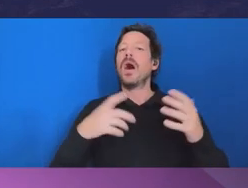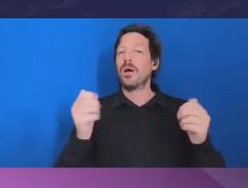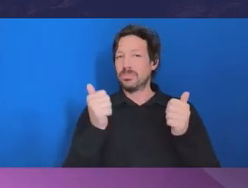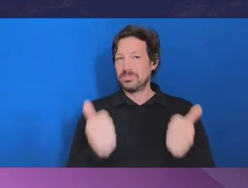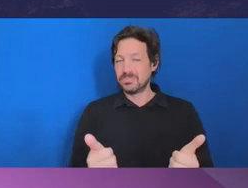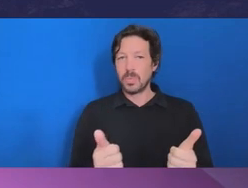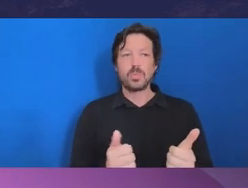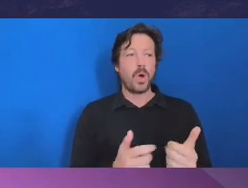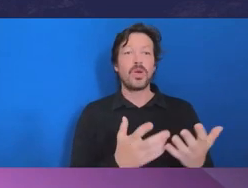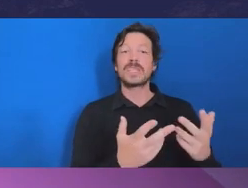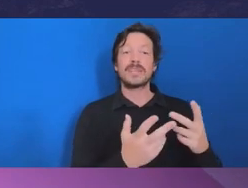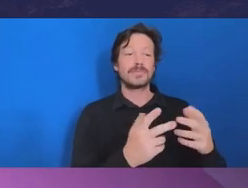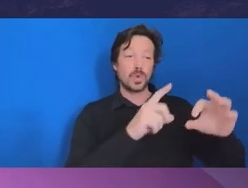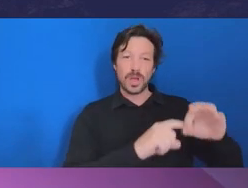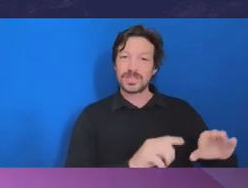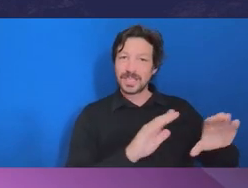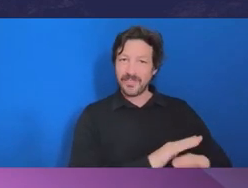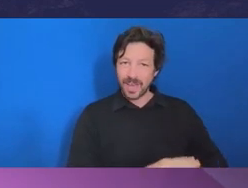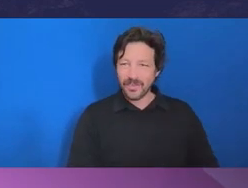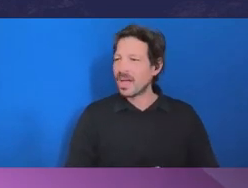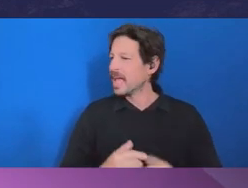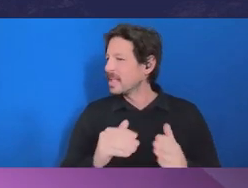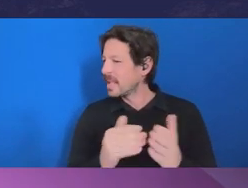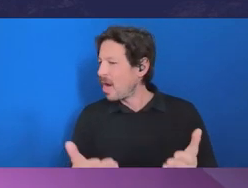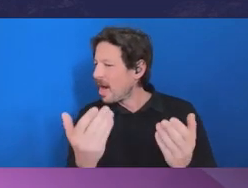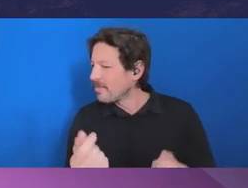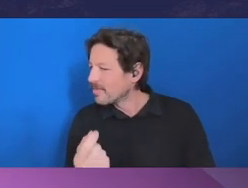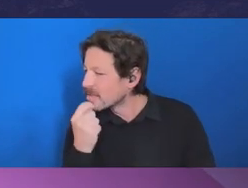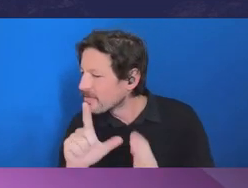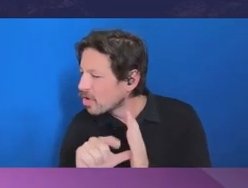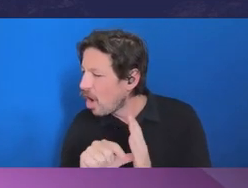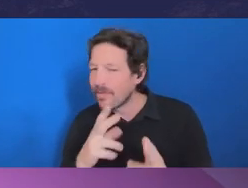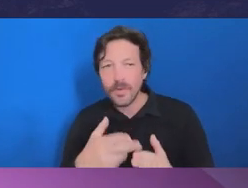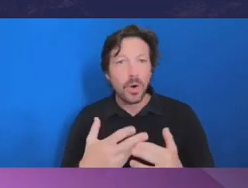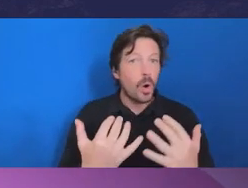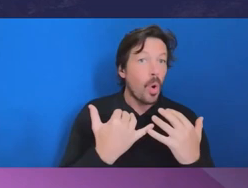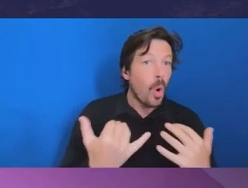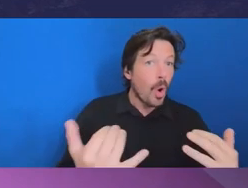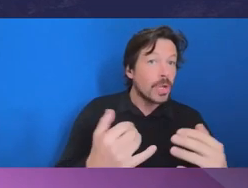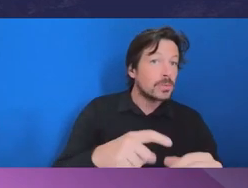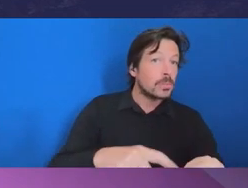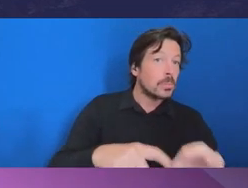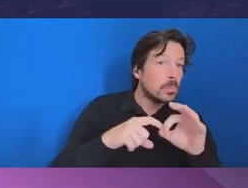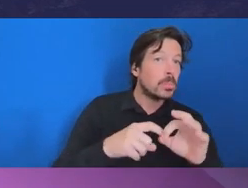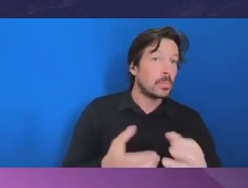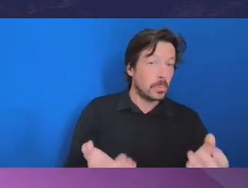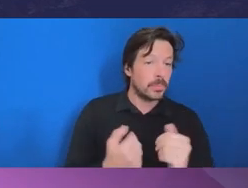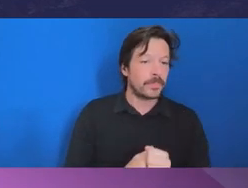we’ve probably got a little bit of time for a live audience question or two. I'll just see if any of them are coming though.